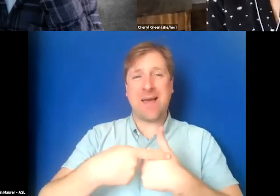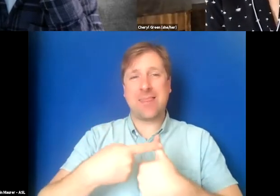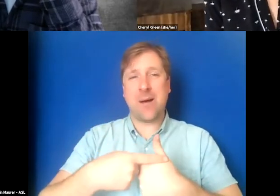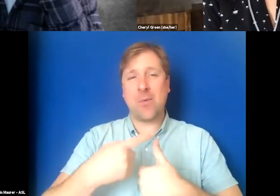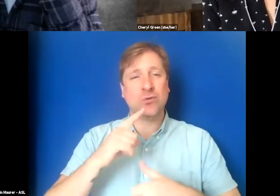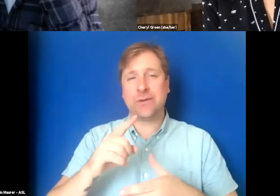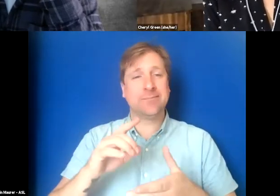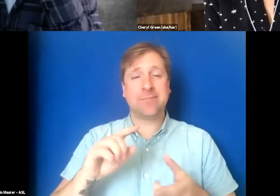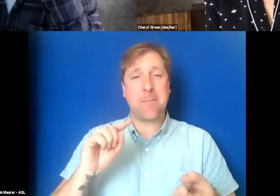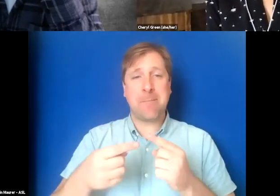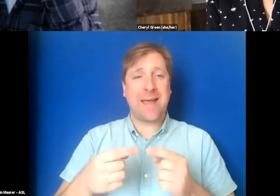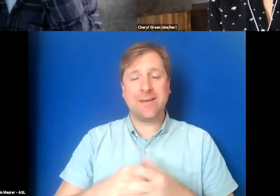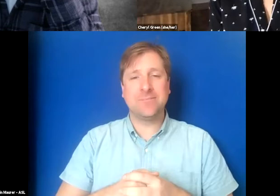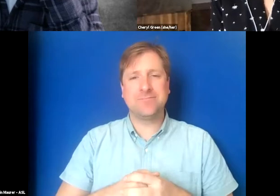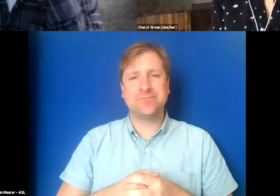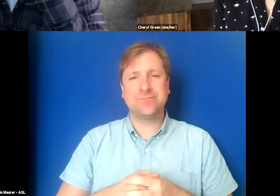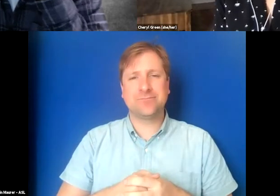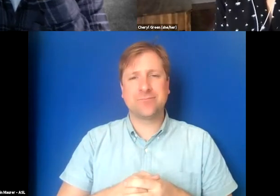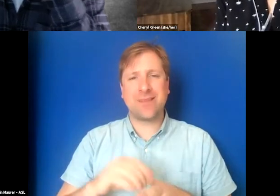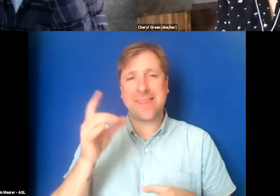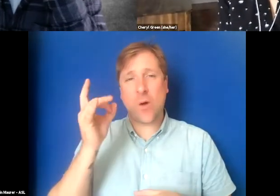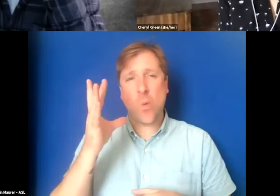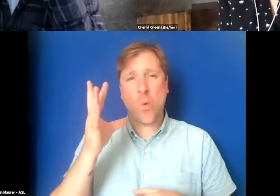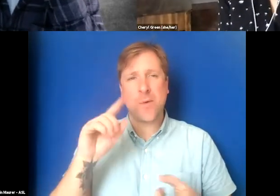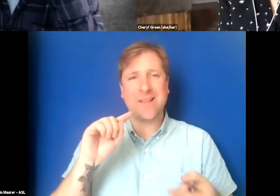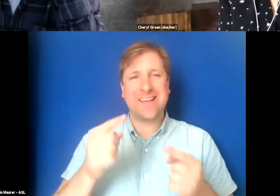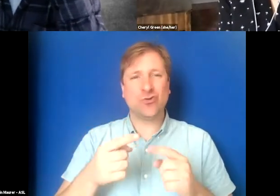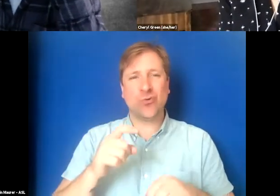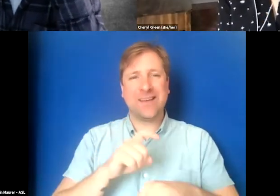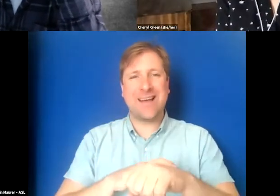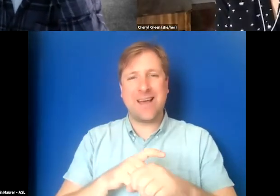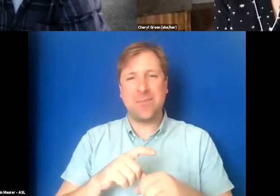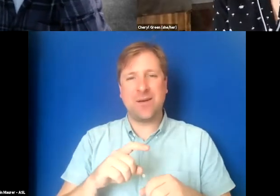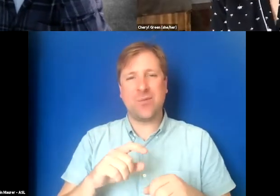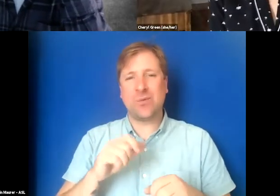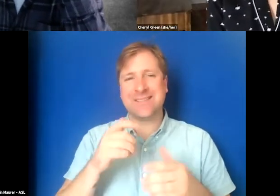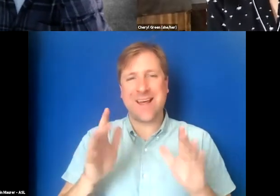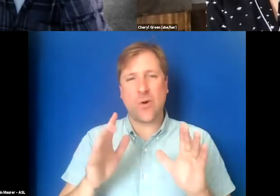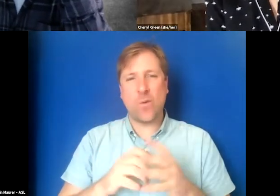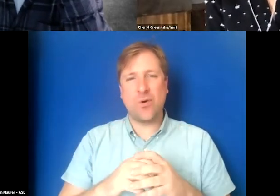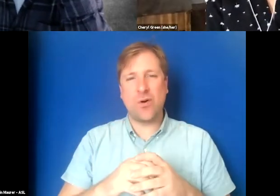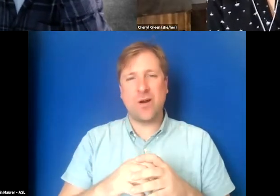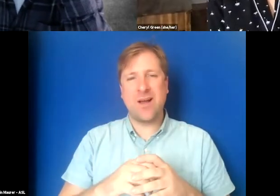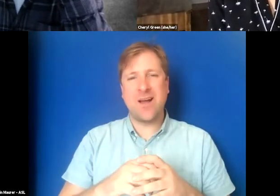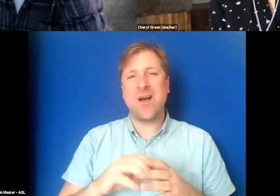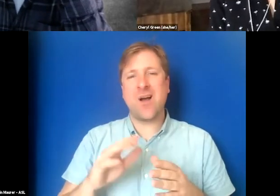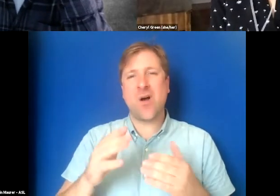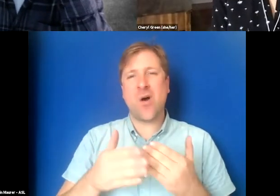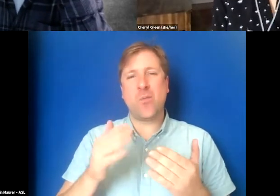And during that horrible injury time, which is still not over, I just referred almost all of my-